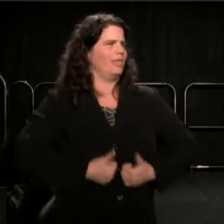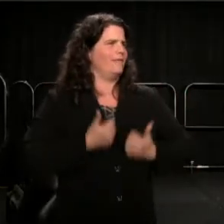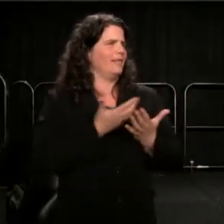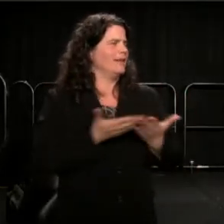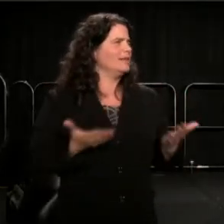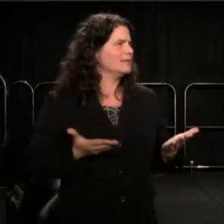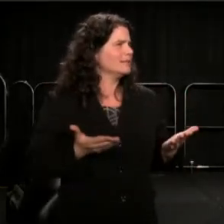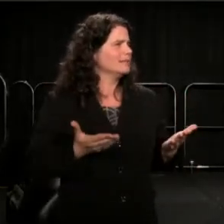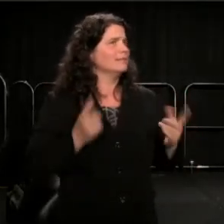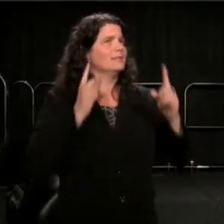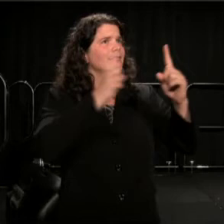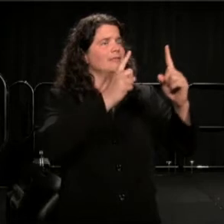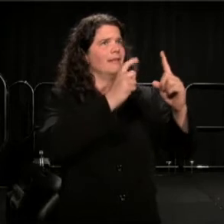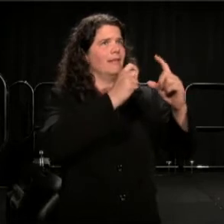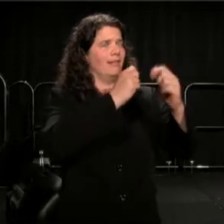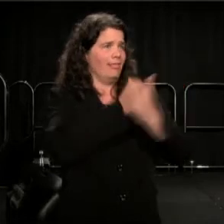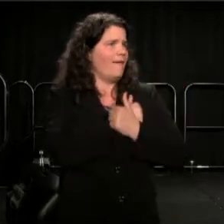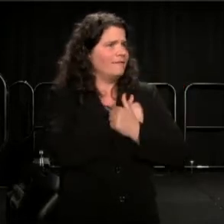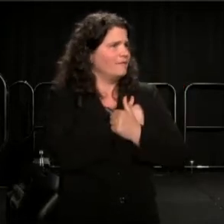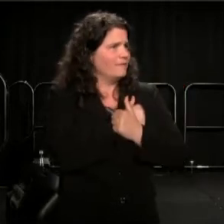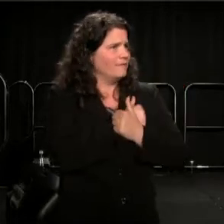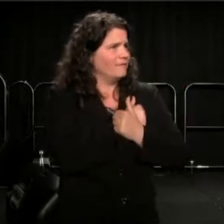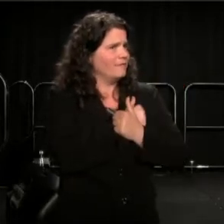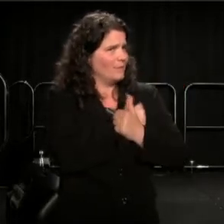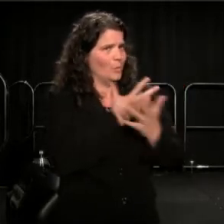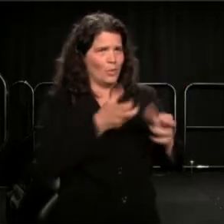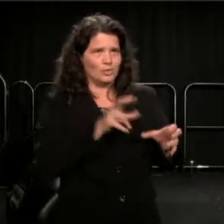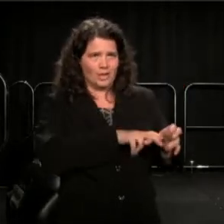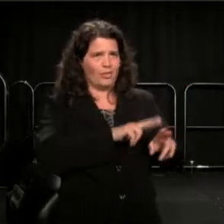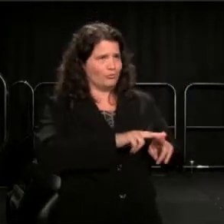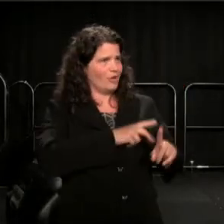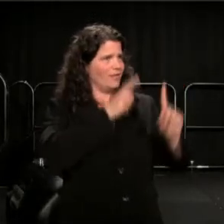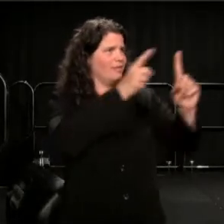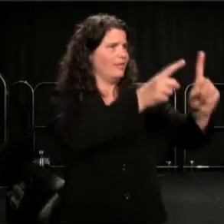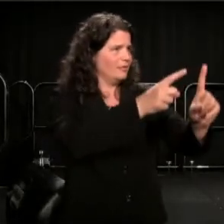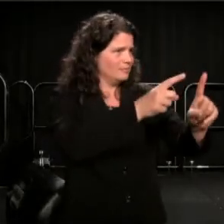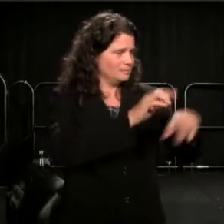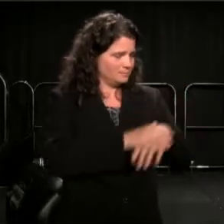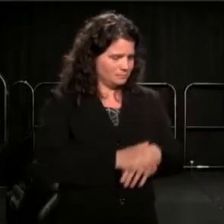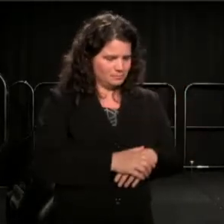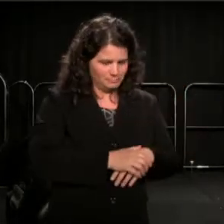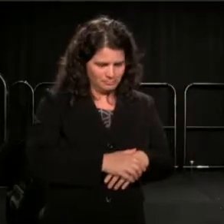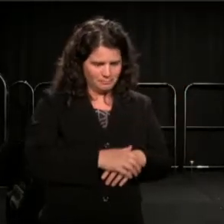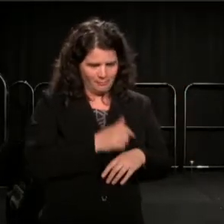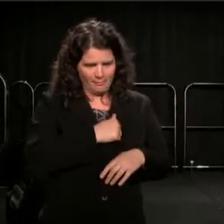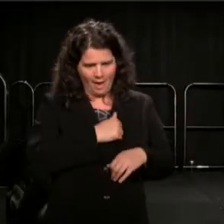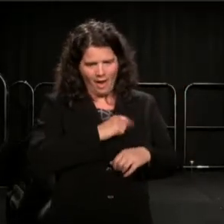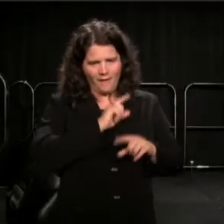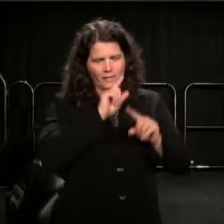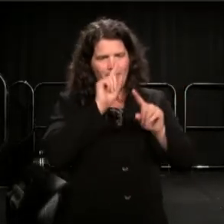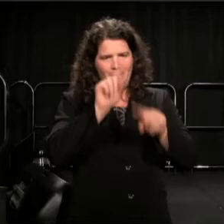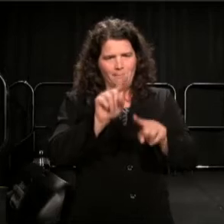and towards love. I have now visited the Island of Gorée, in Senegal, the holding pens where many Africans were held,